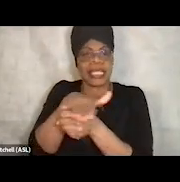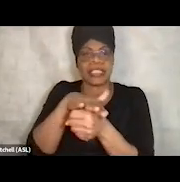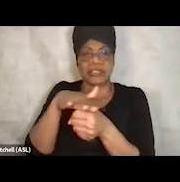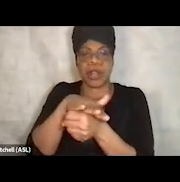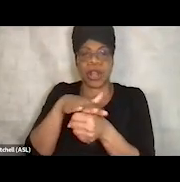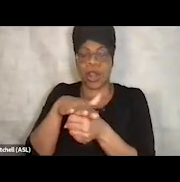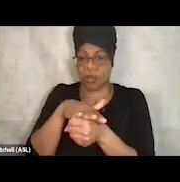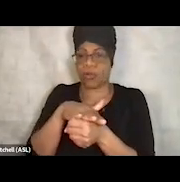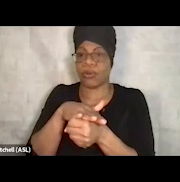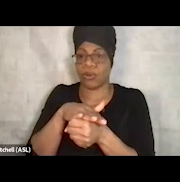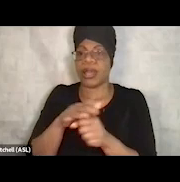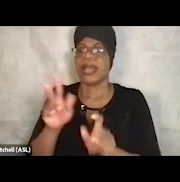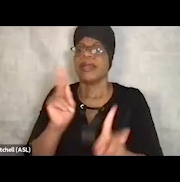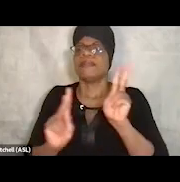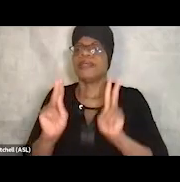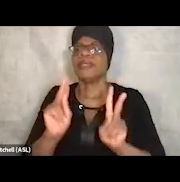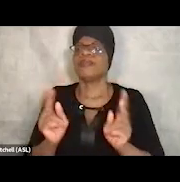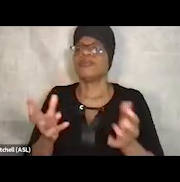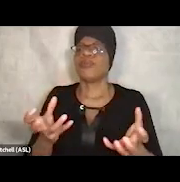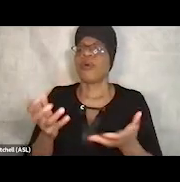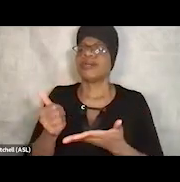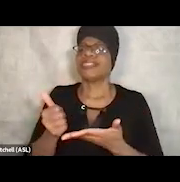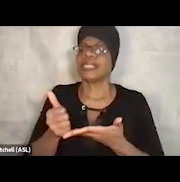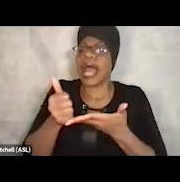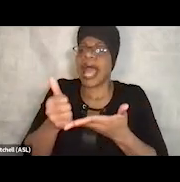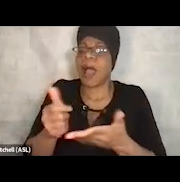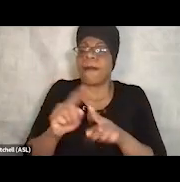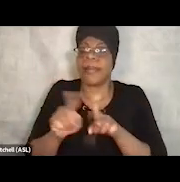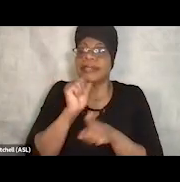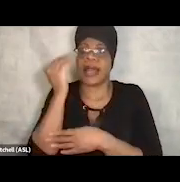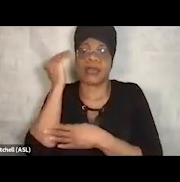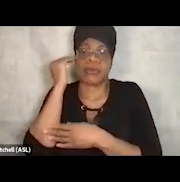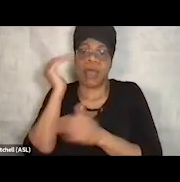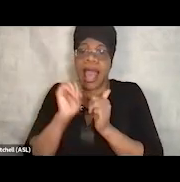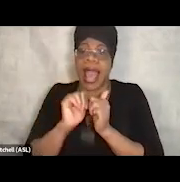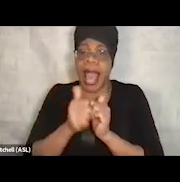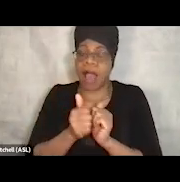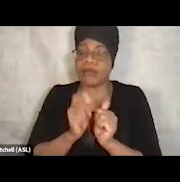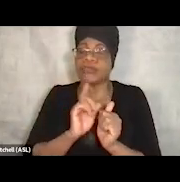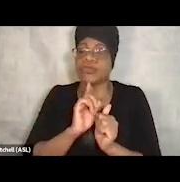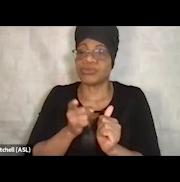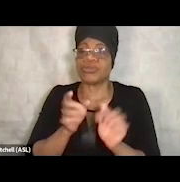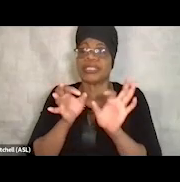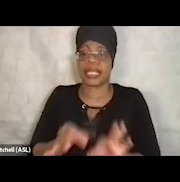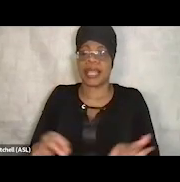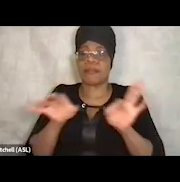People want to help, but they don't want to, they don't know how, and so it's incumbent for us to articulate our needs.